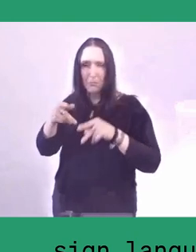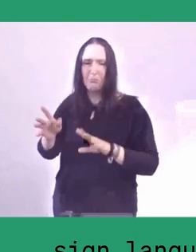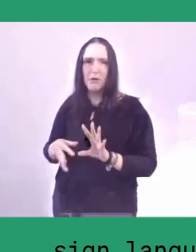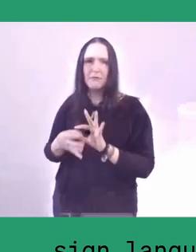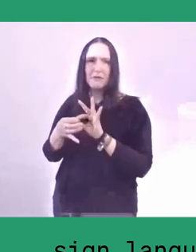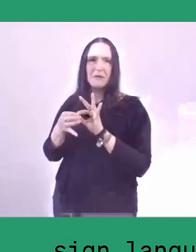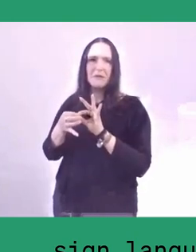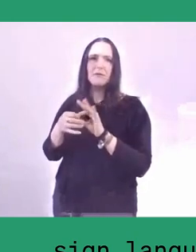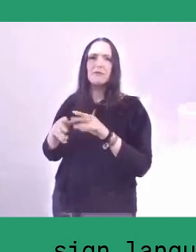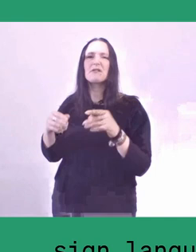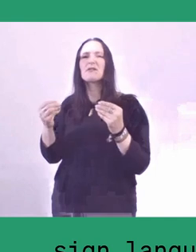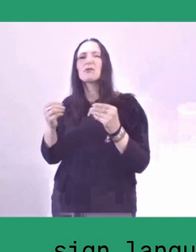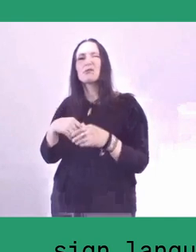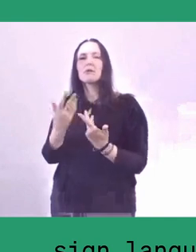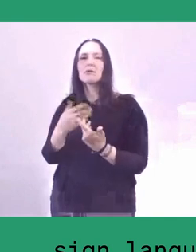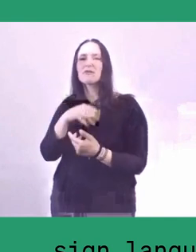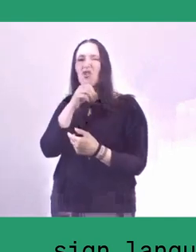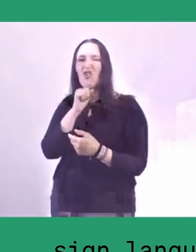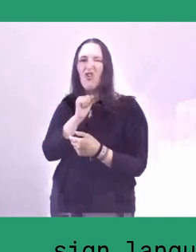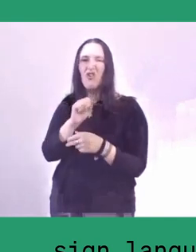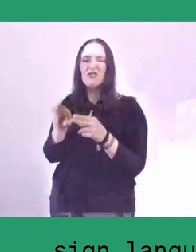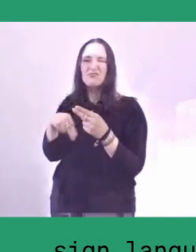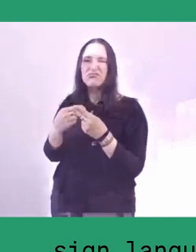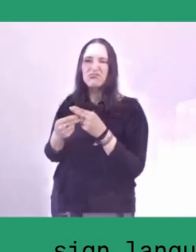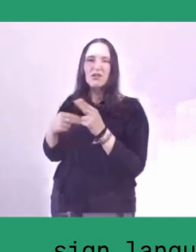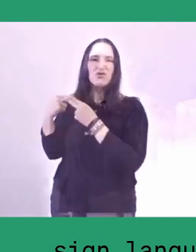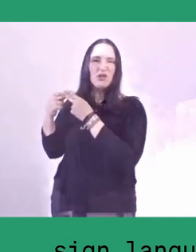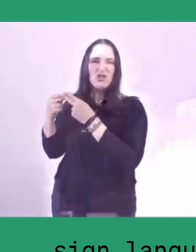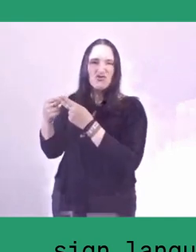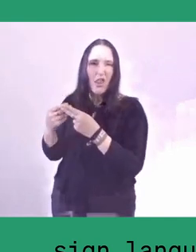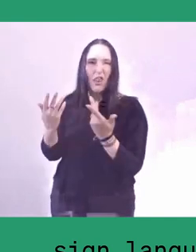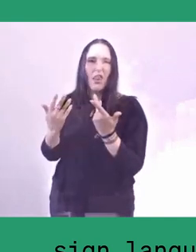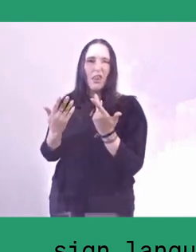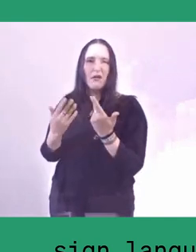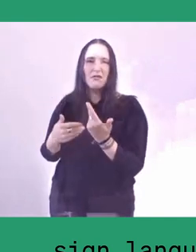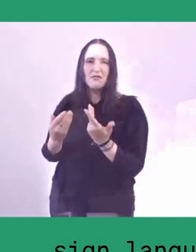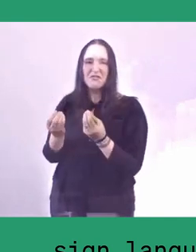with outdated, traditional, very old-fashioned, something like that.